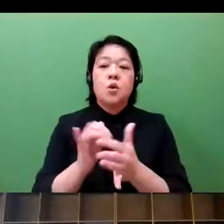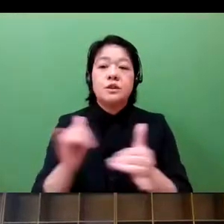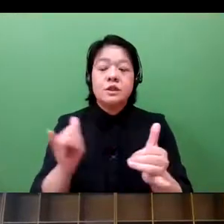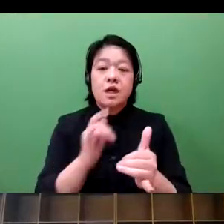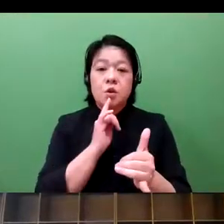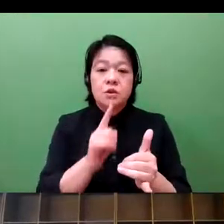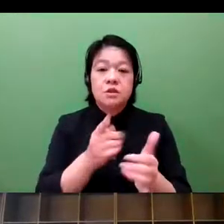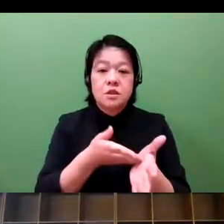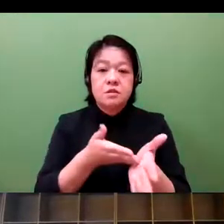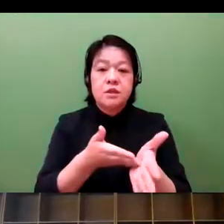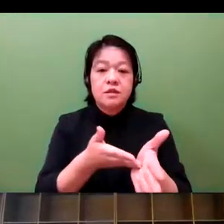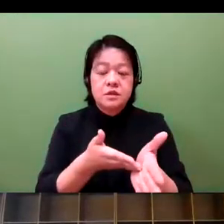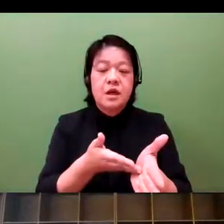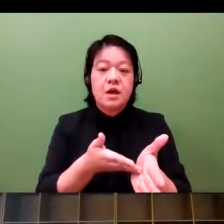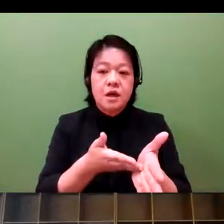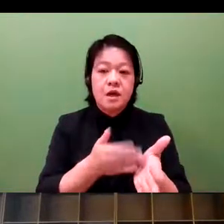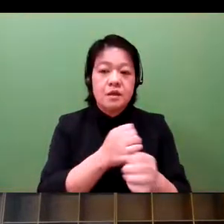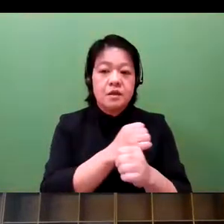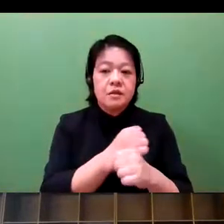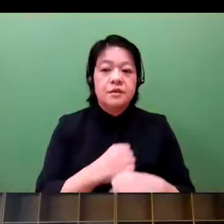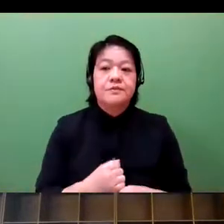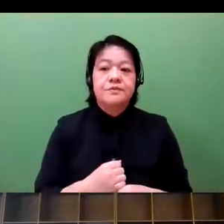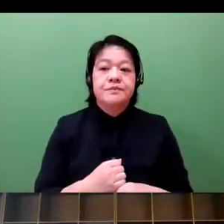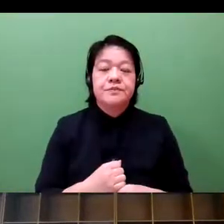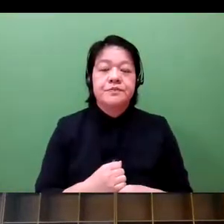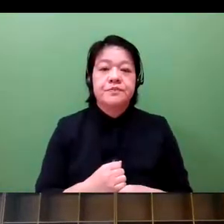As I mentioned earlier, the research